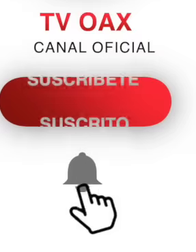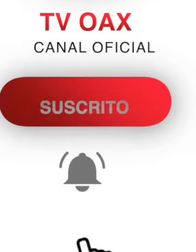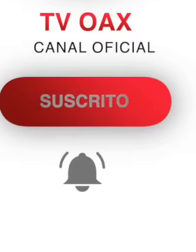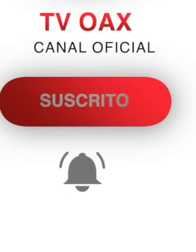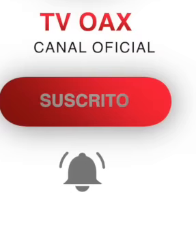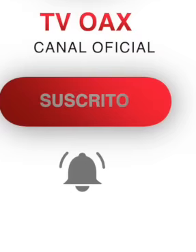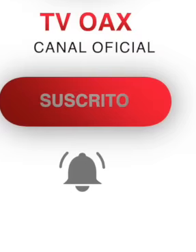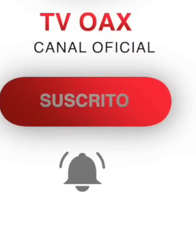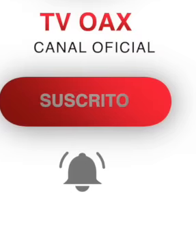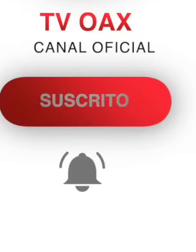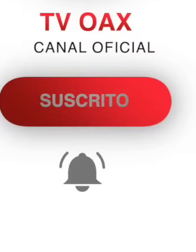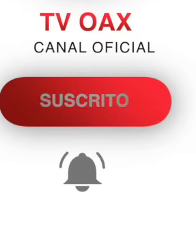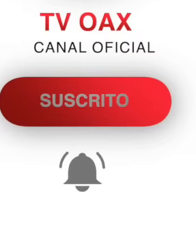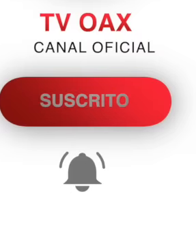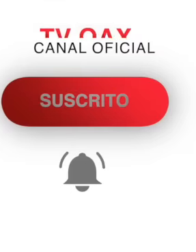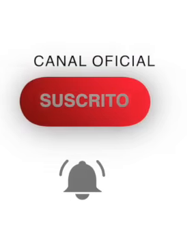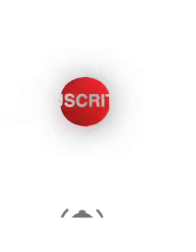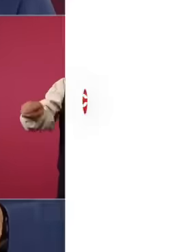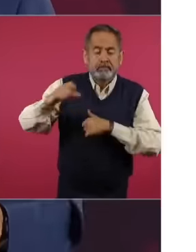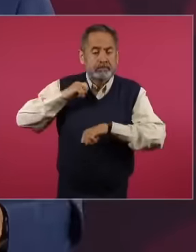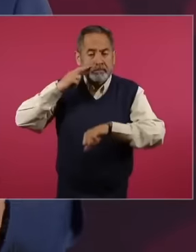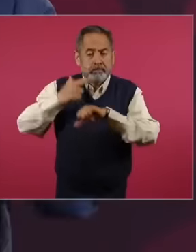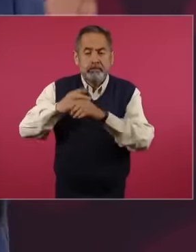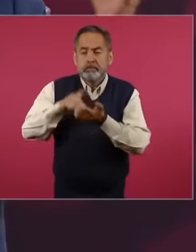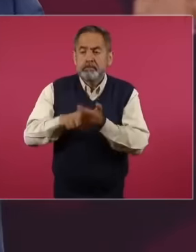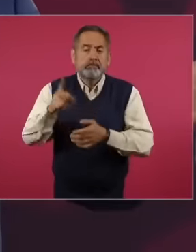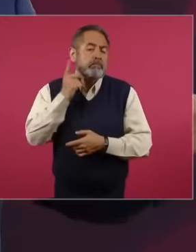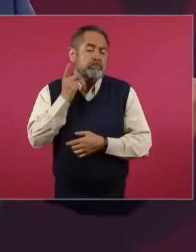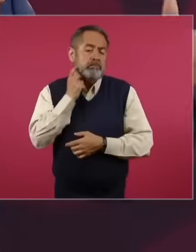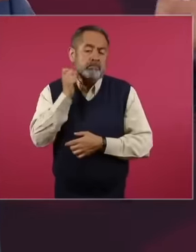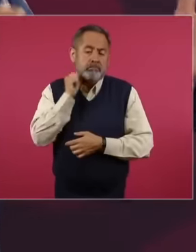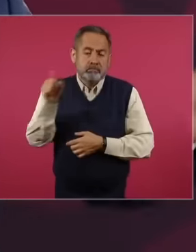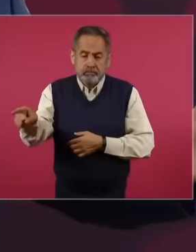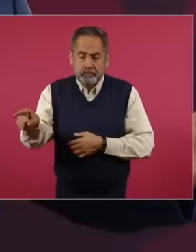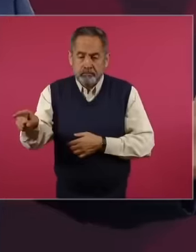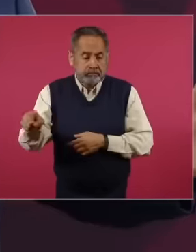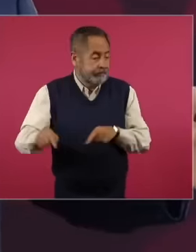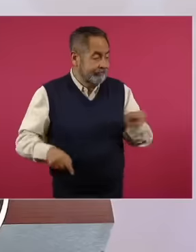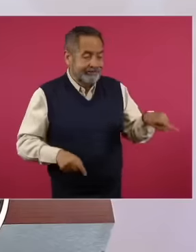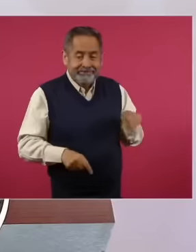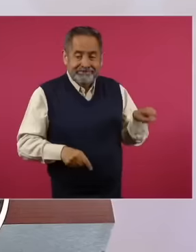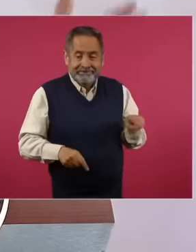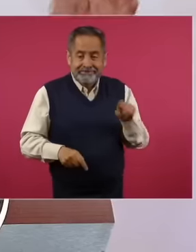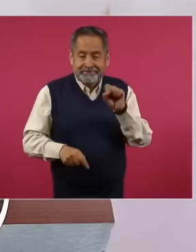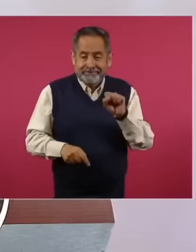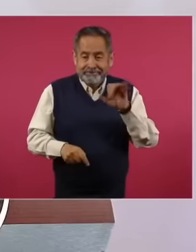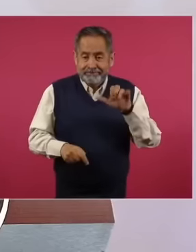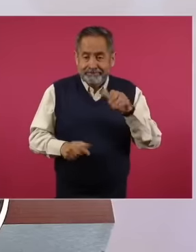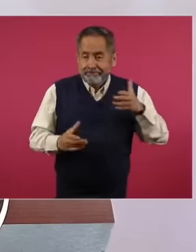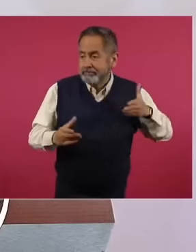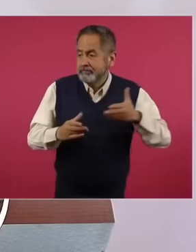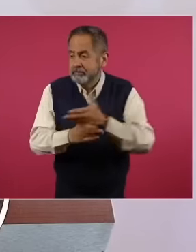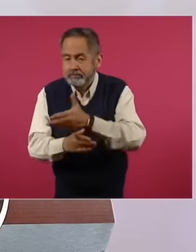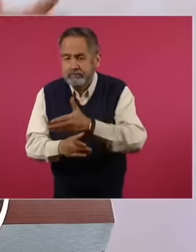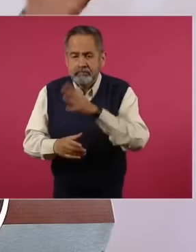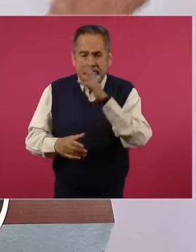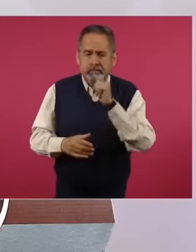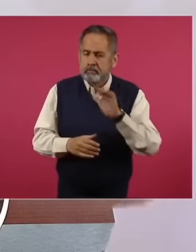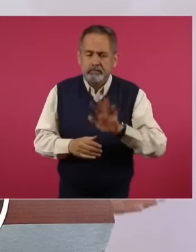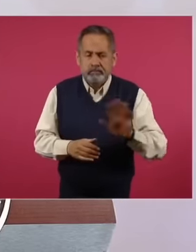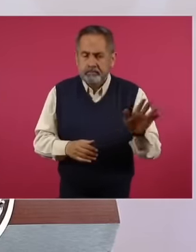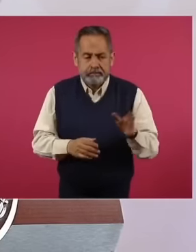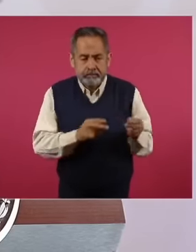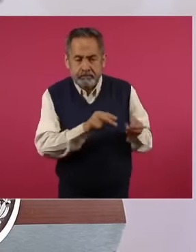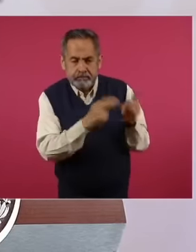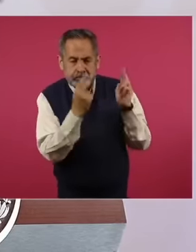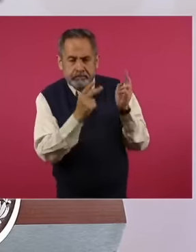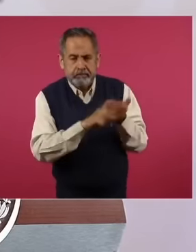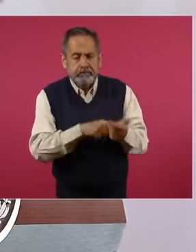legislative power, the judicial power cannot do it, that is not it, its